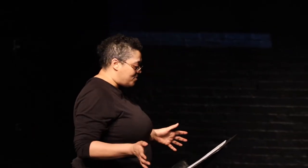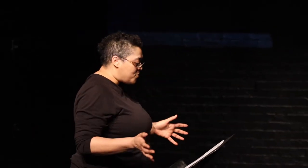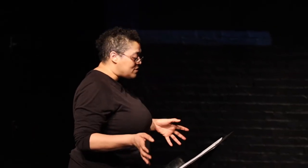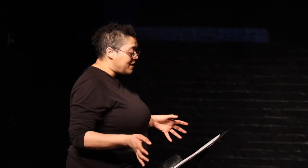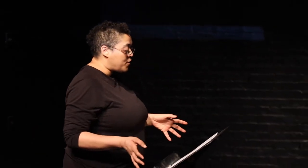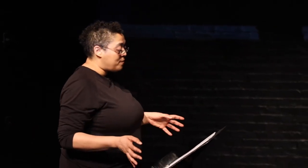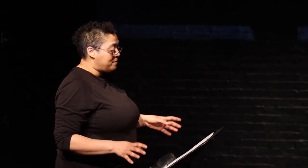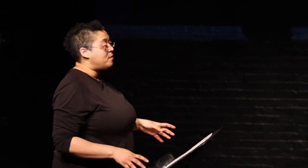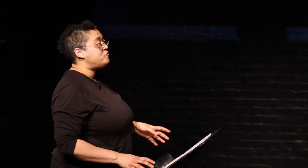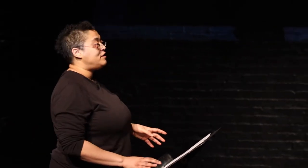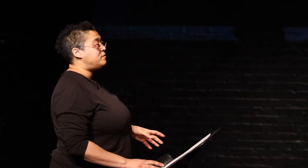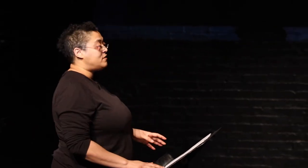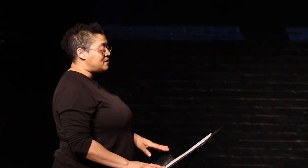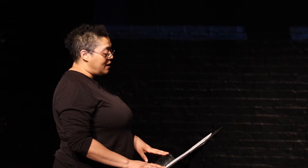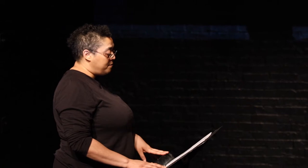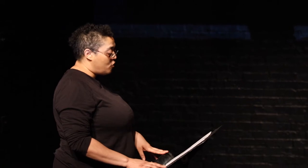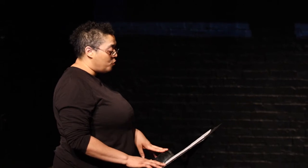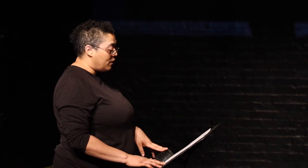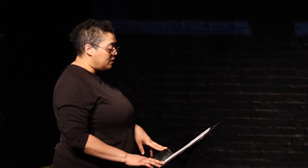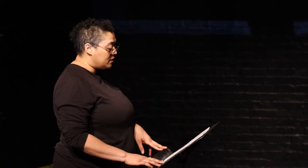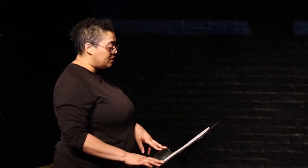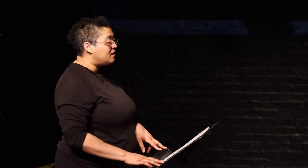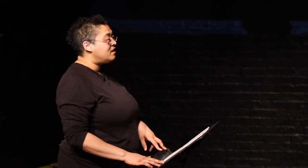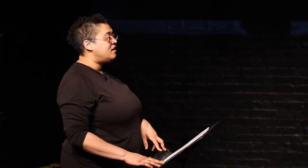Two years later my mom dreamed of the same cobra.